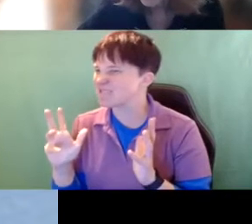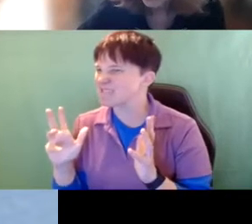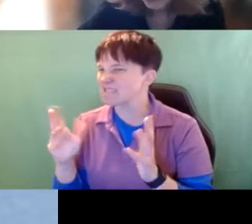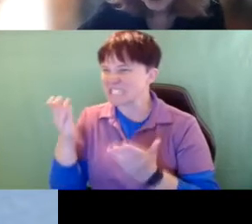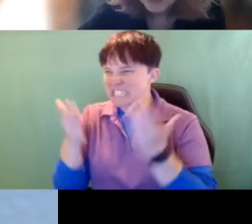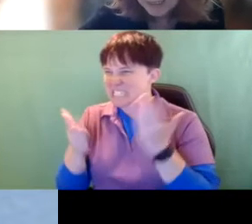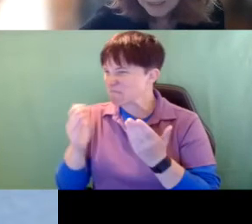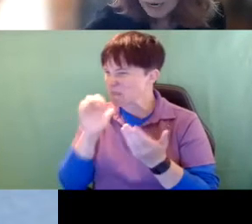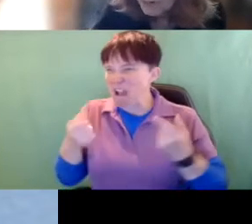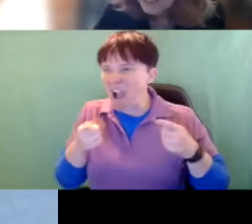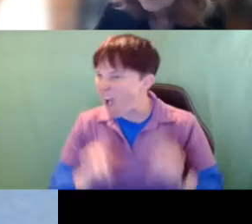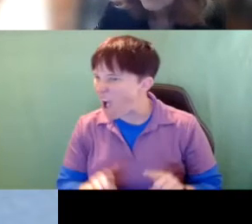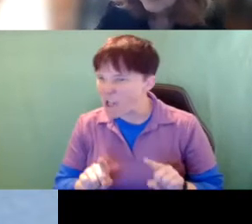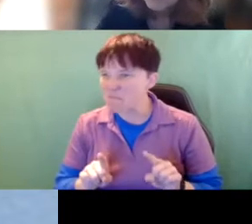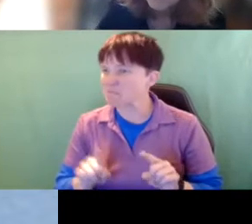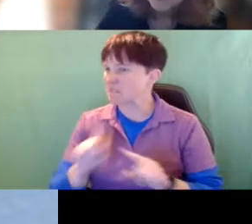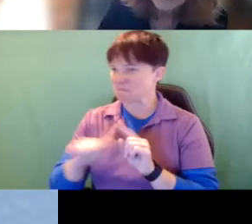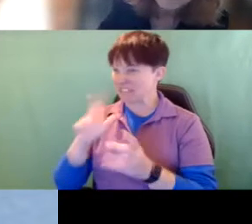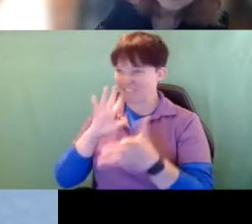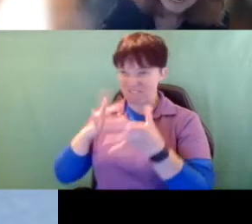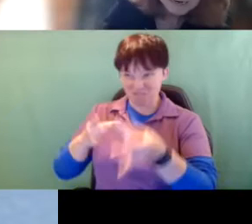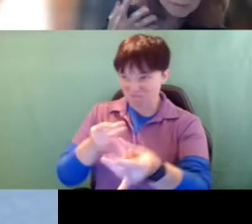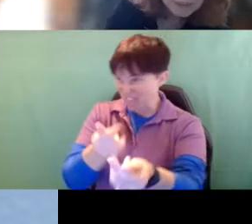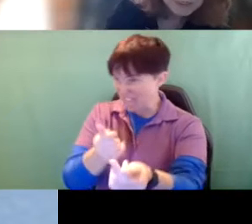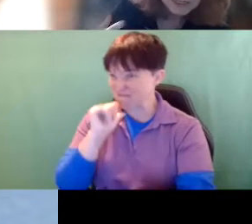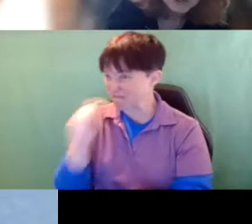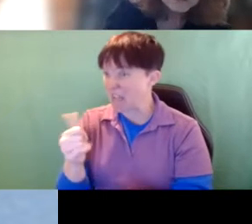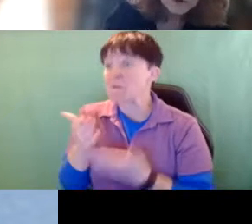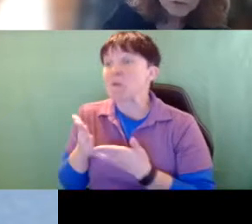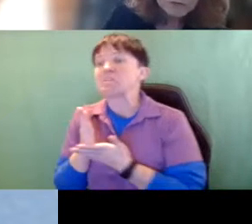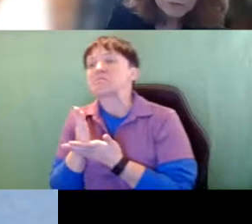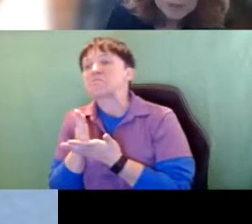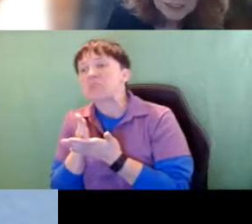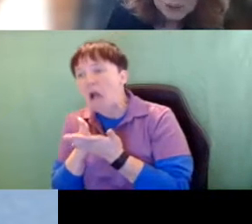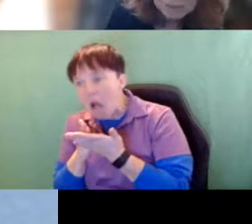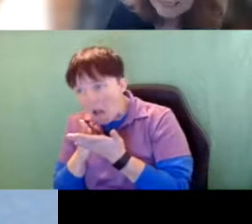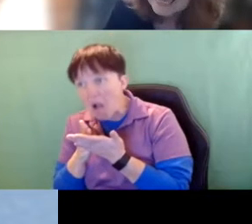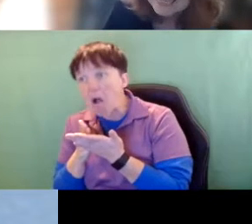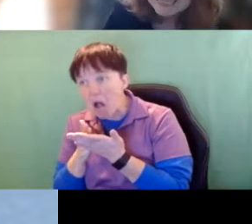occur but it's not very effective. There might be some form of information, but the incidental